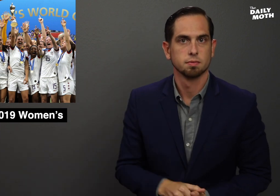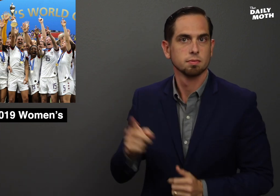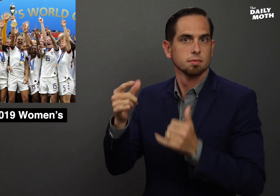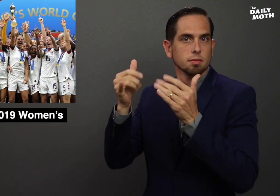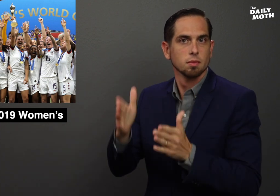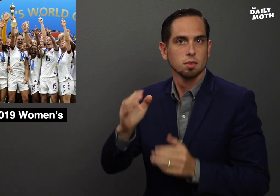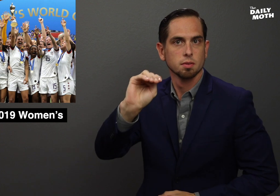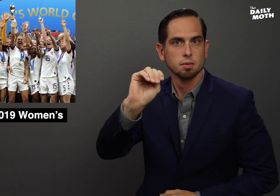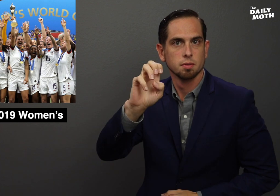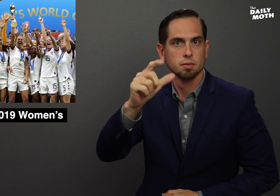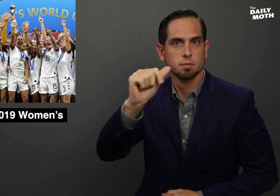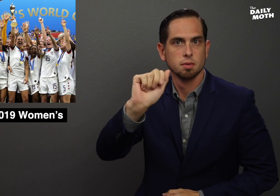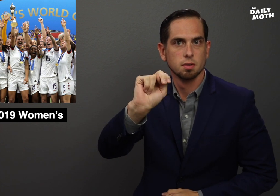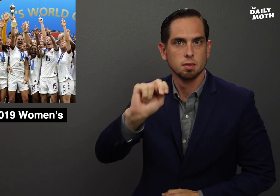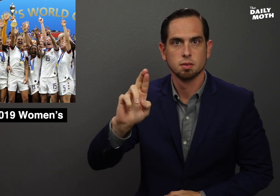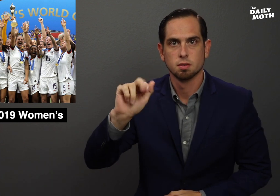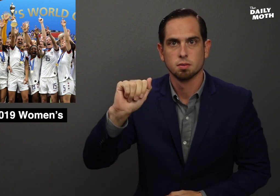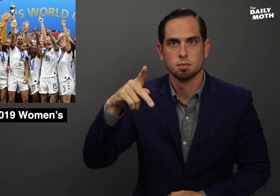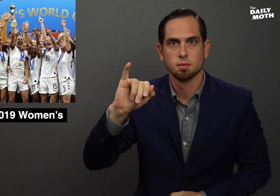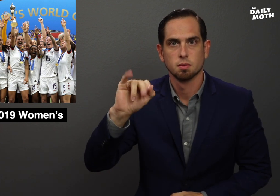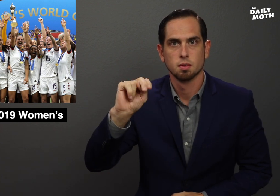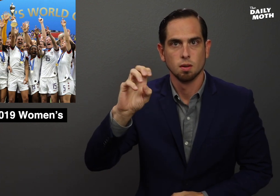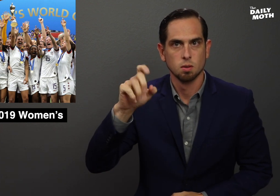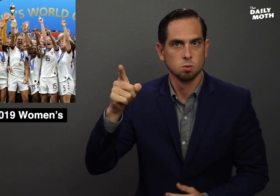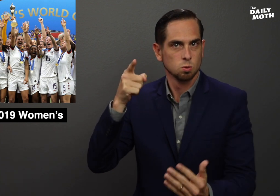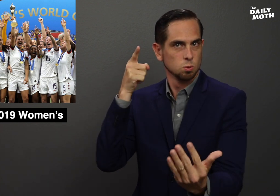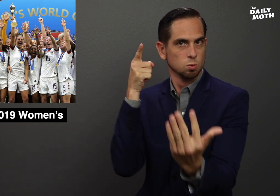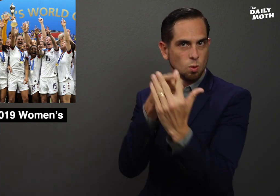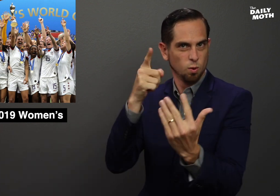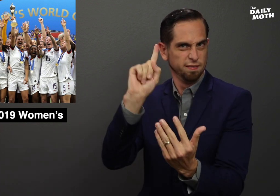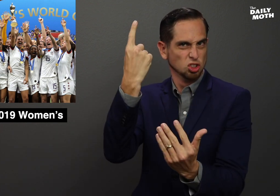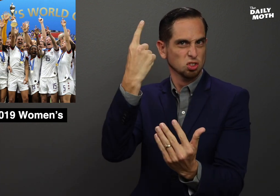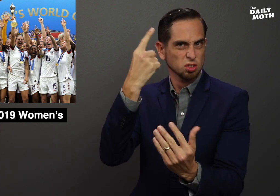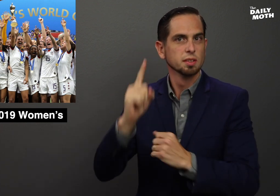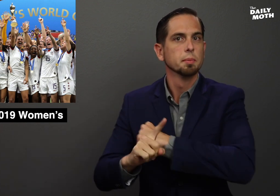Megan Rapinoe scored the first goal in